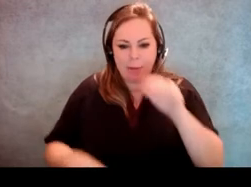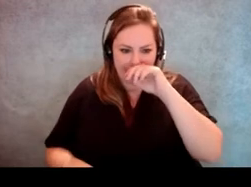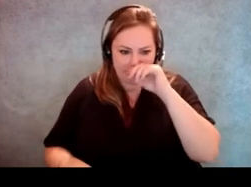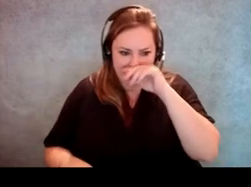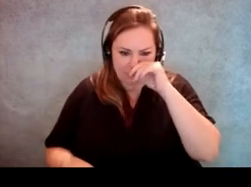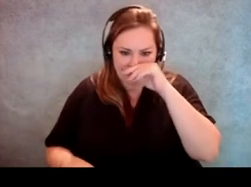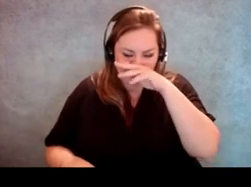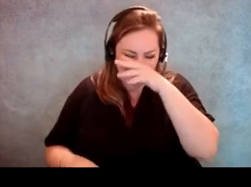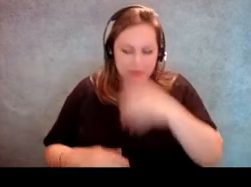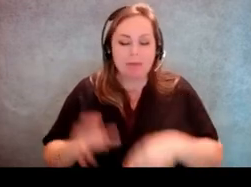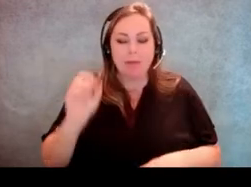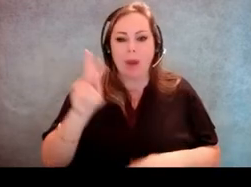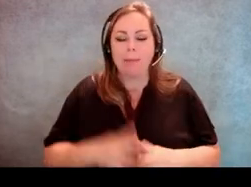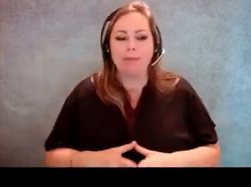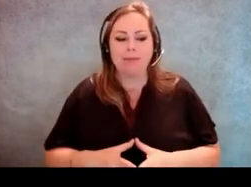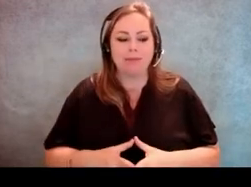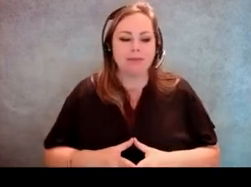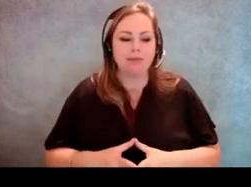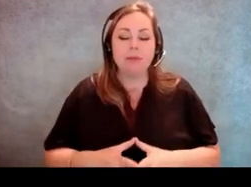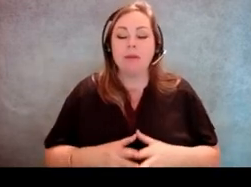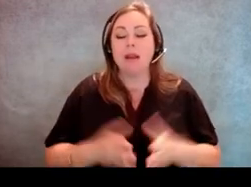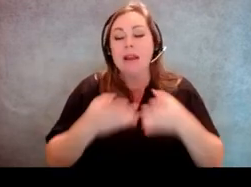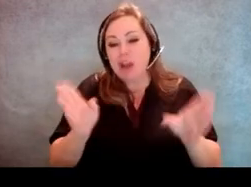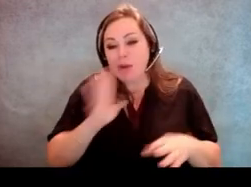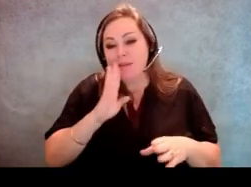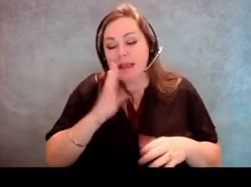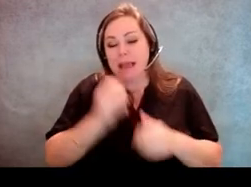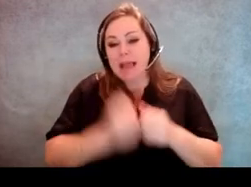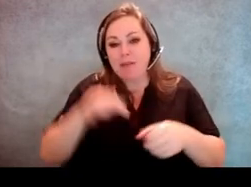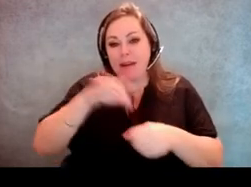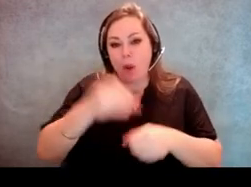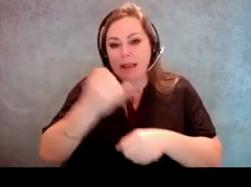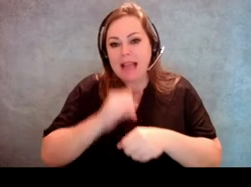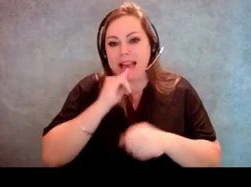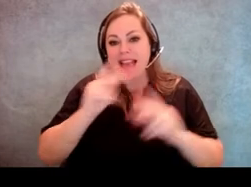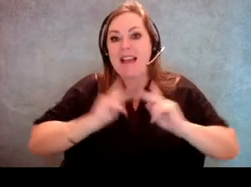[Molly Broadway] Okay, so generally speaking, every polling site should be physically accessible.